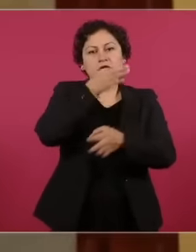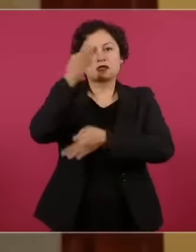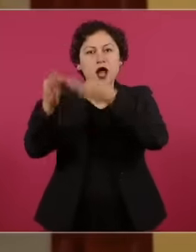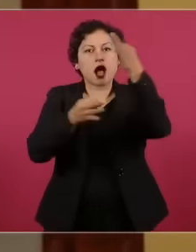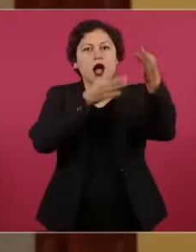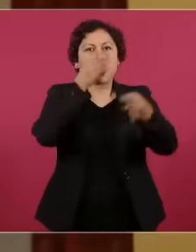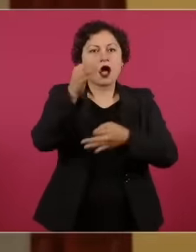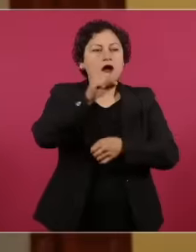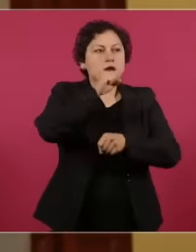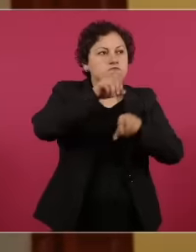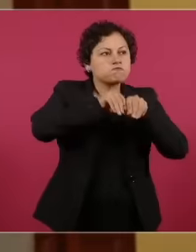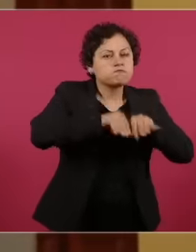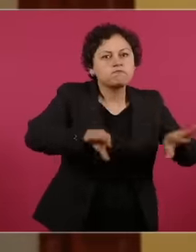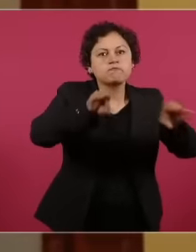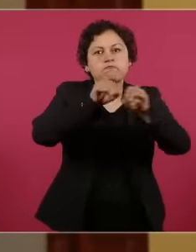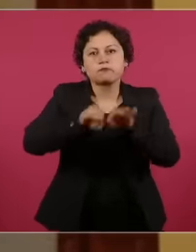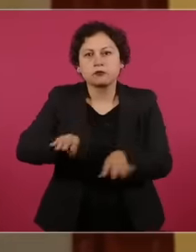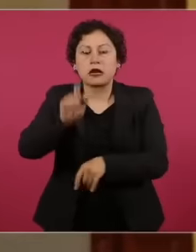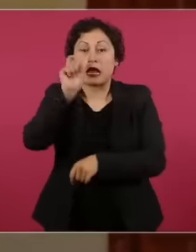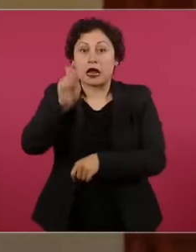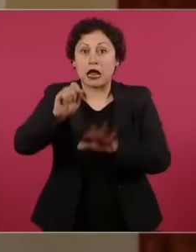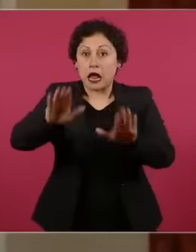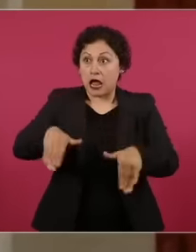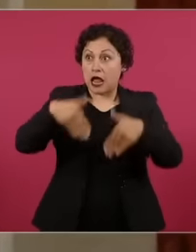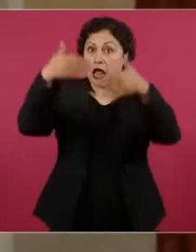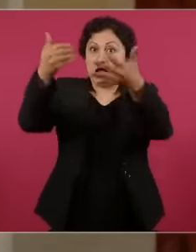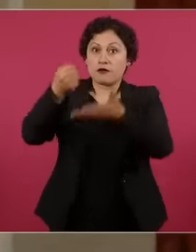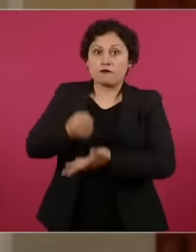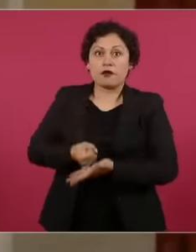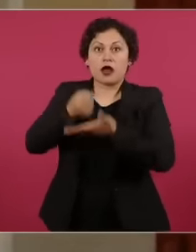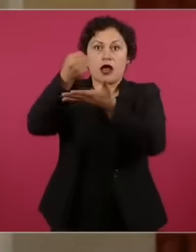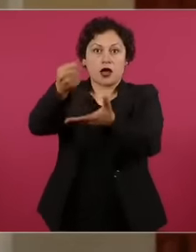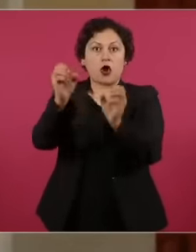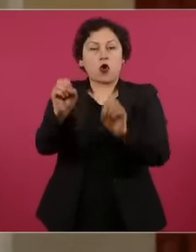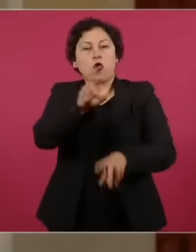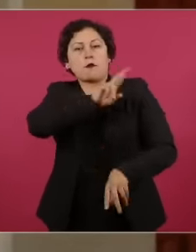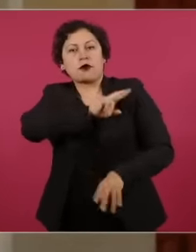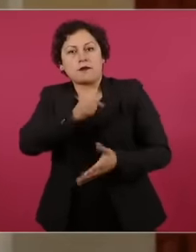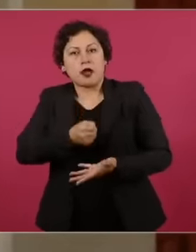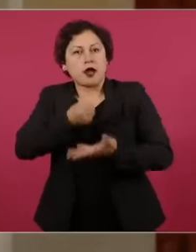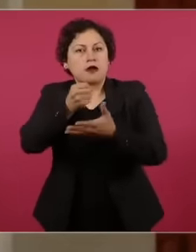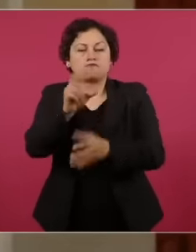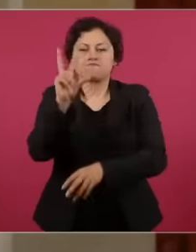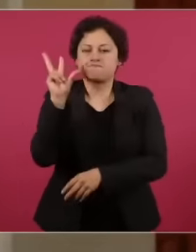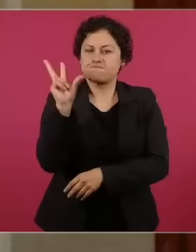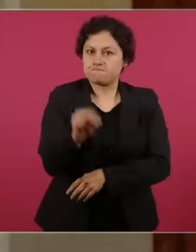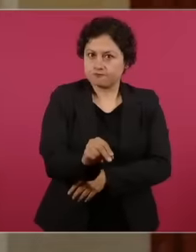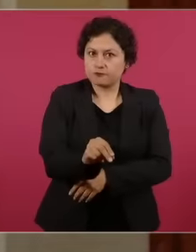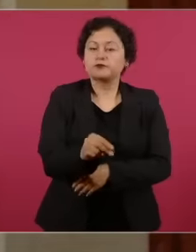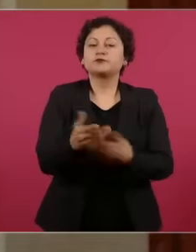neither public nor private financing is allowed. But there will be times on radio and television and